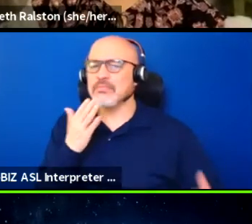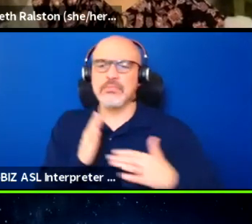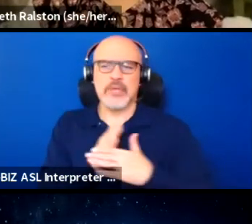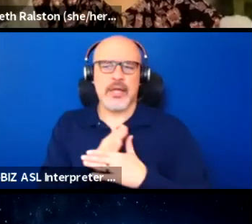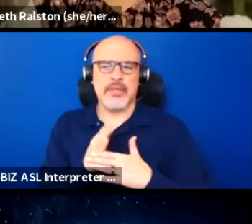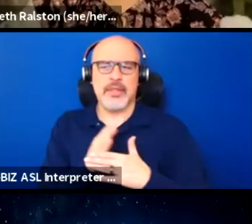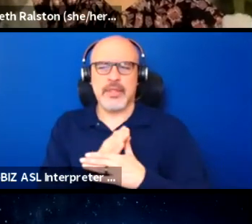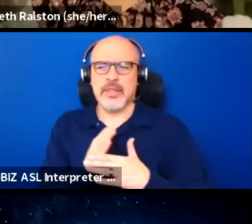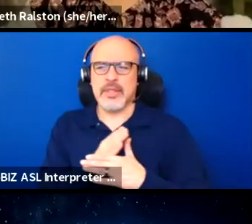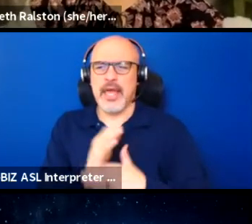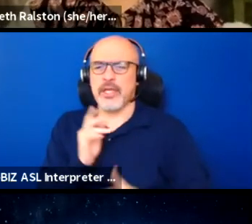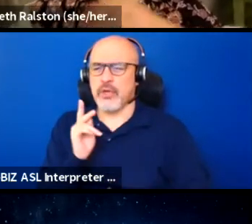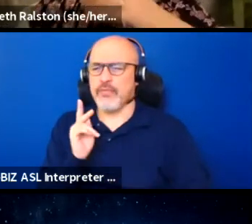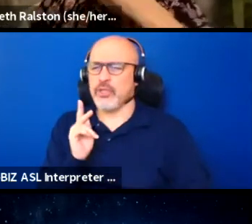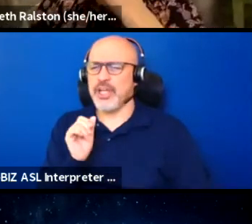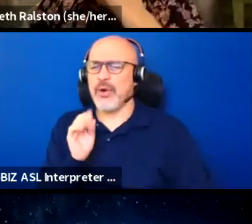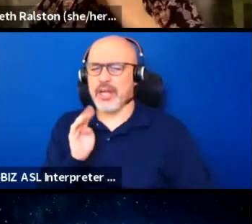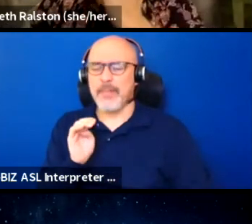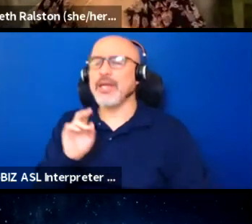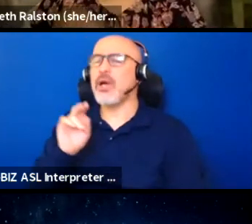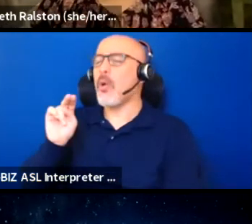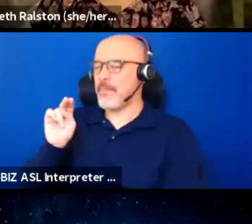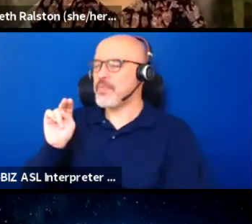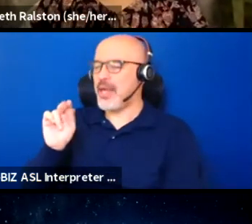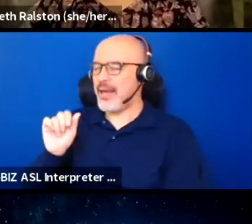I think I'm gonna transition us into,